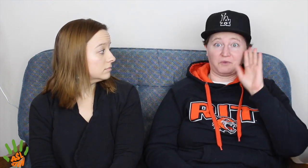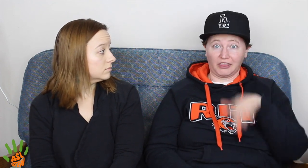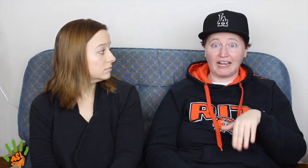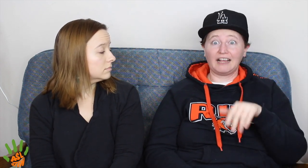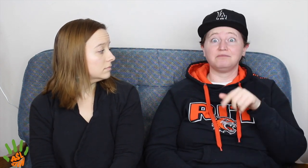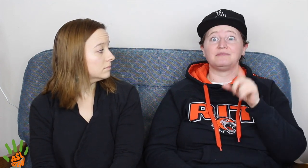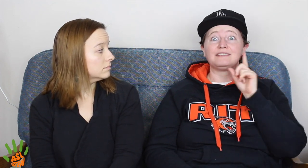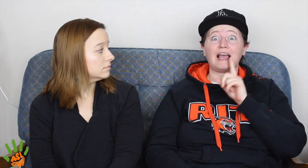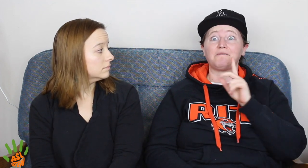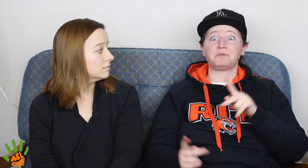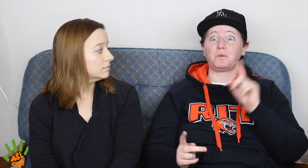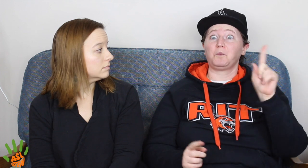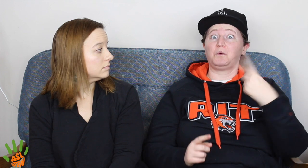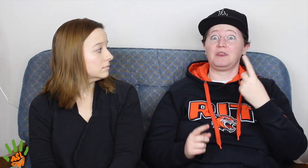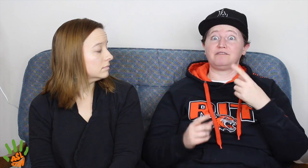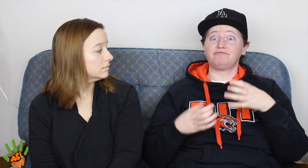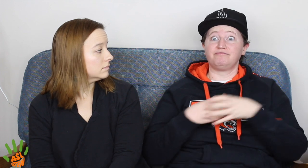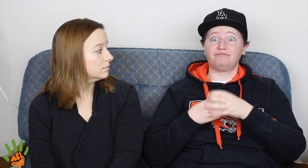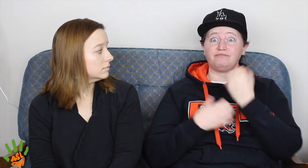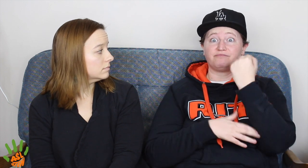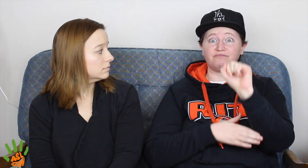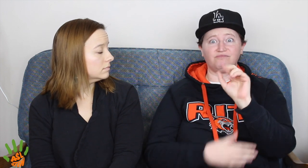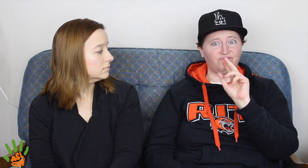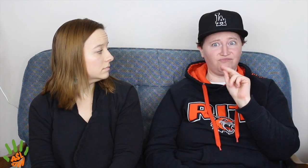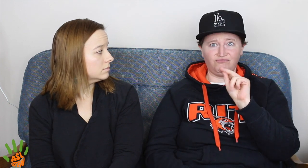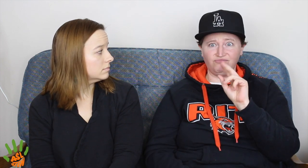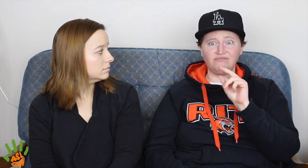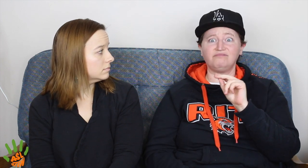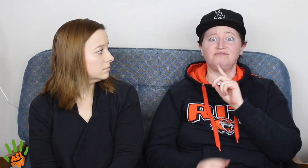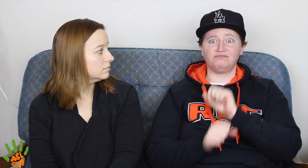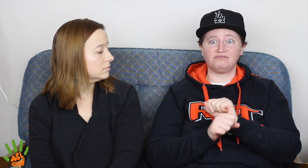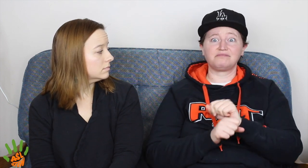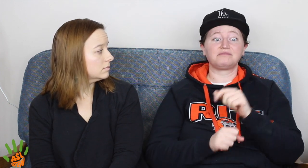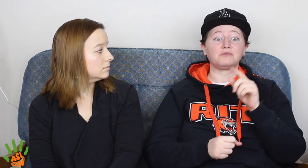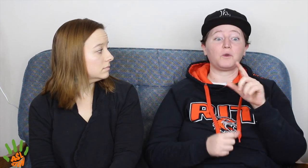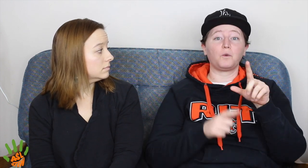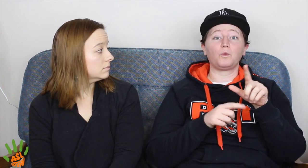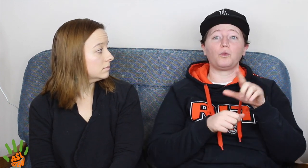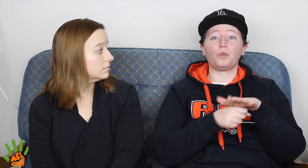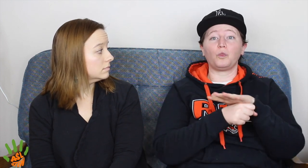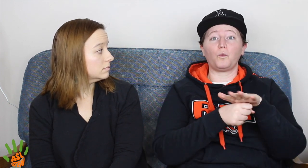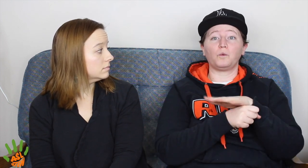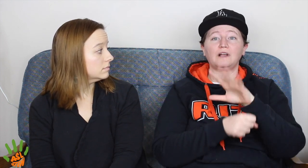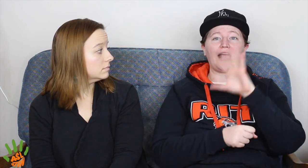Actually, if you didn't know, it wasn't only Deaf people who were protesting.